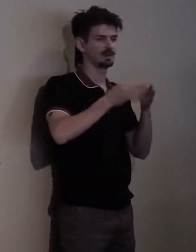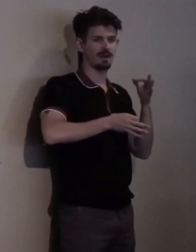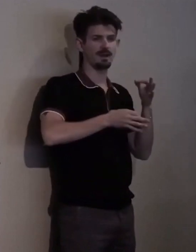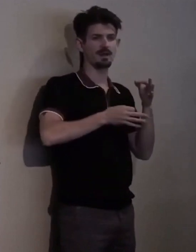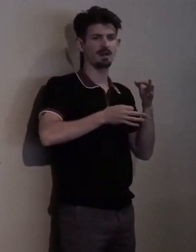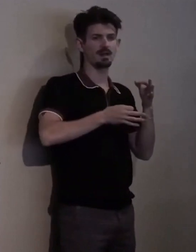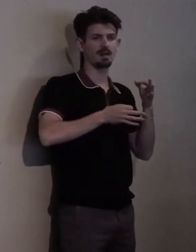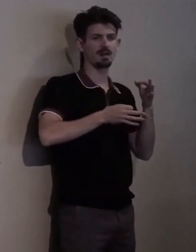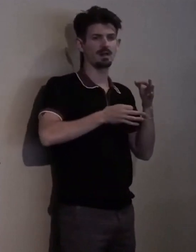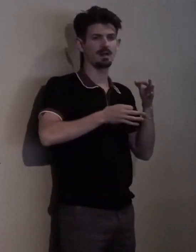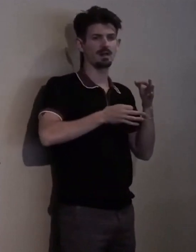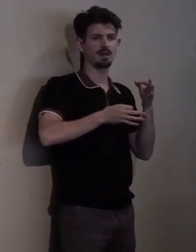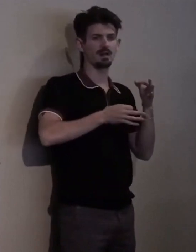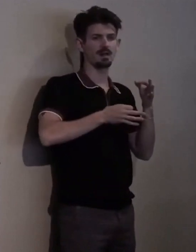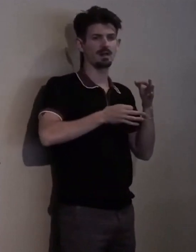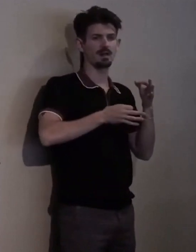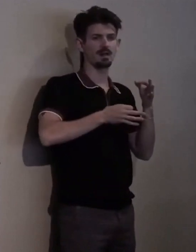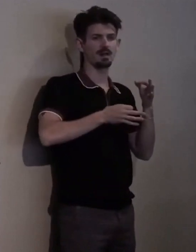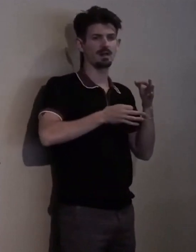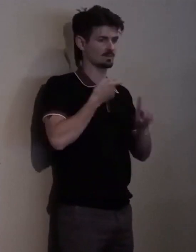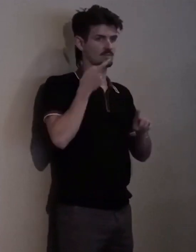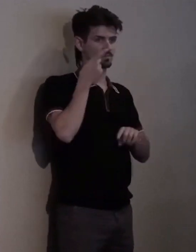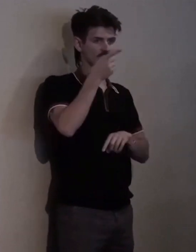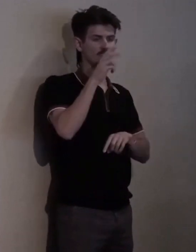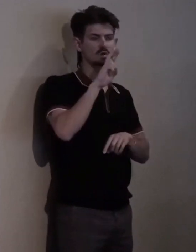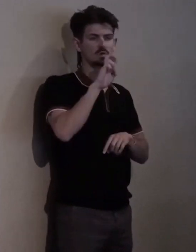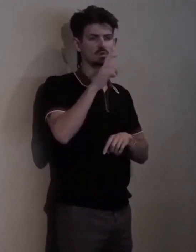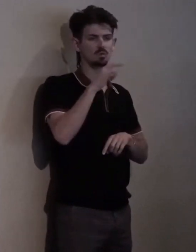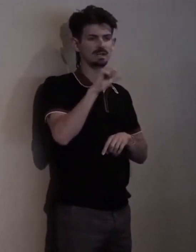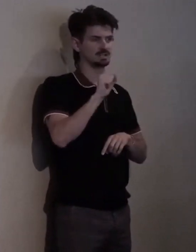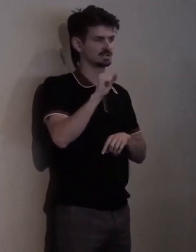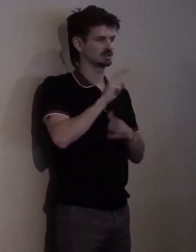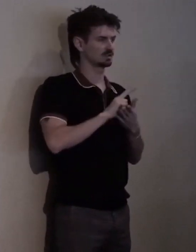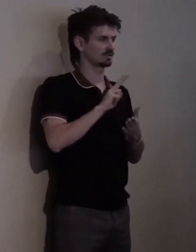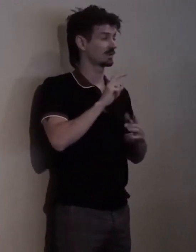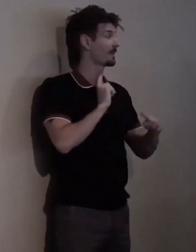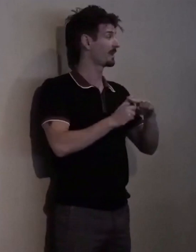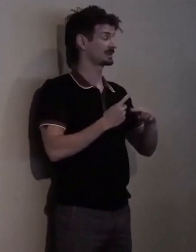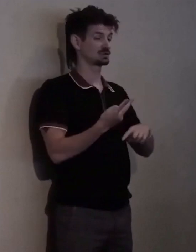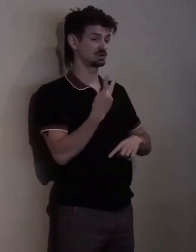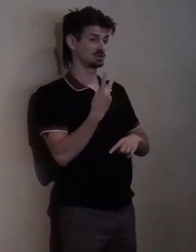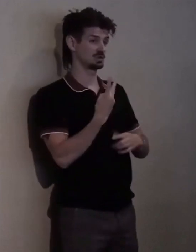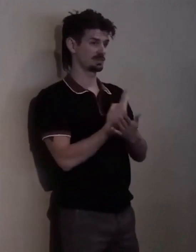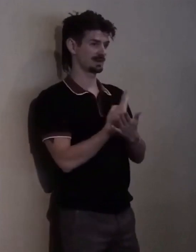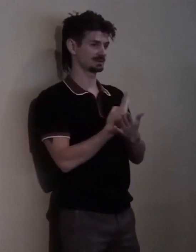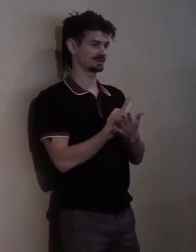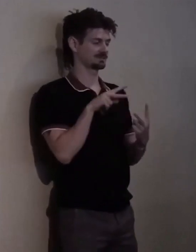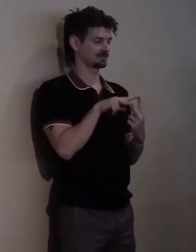She also holds two masters, two masters... Uhm... One in nonprofit management